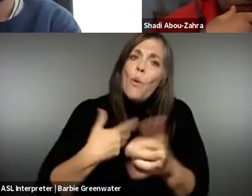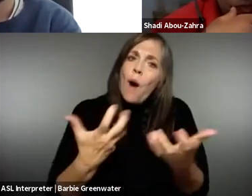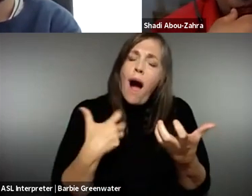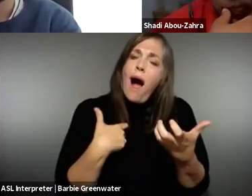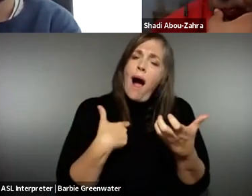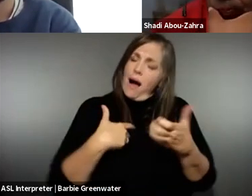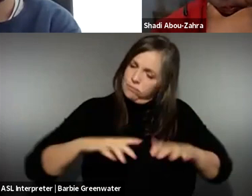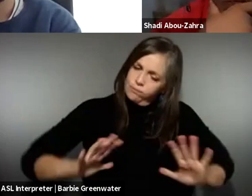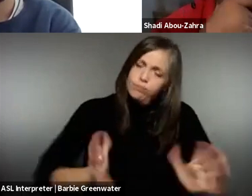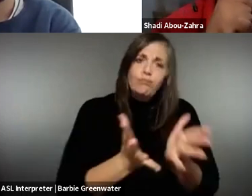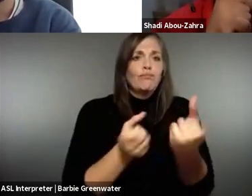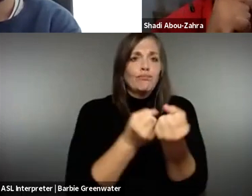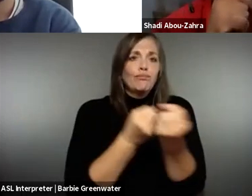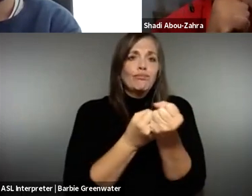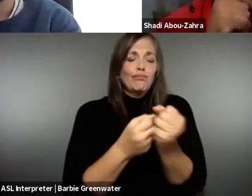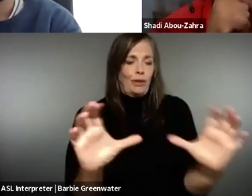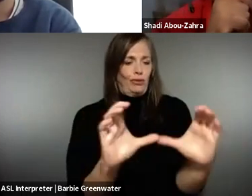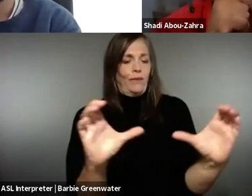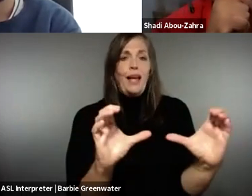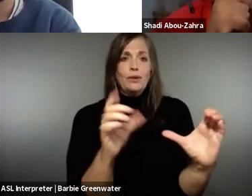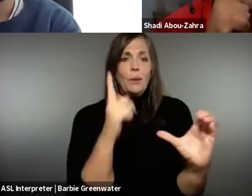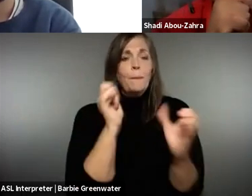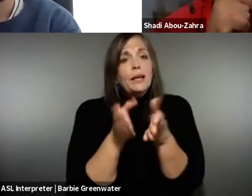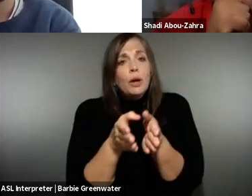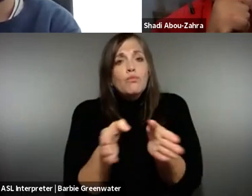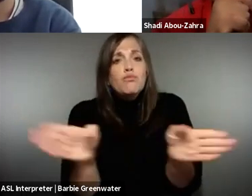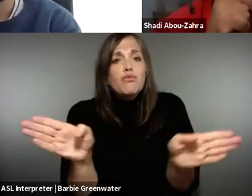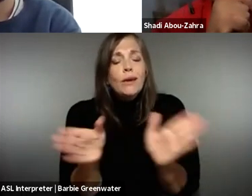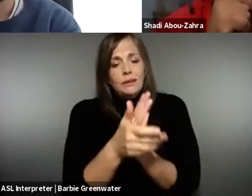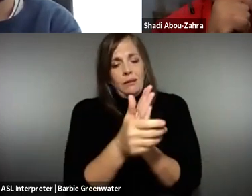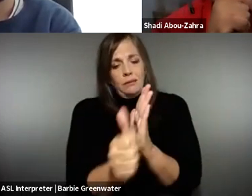of certification of individuals. It broadens the talent